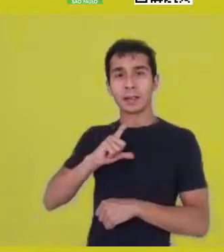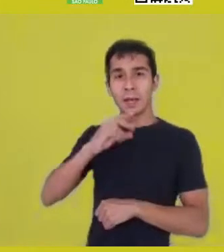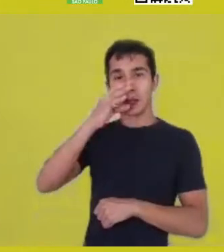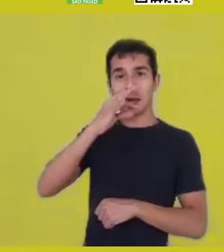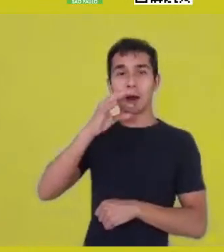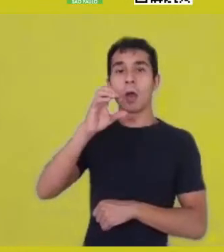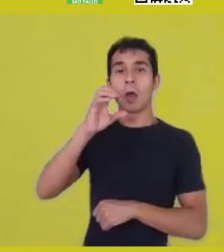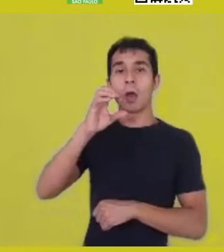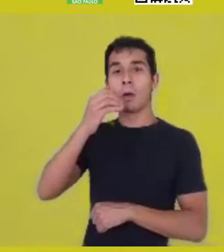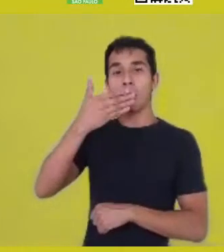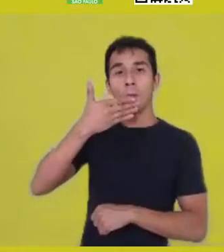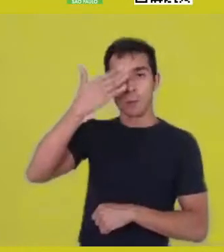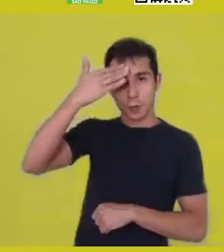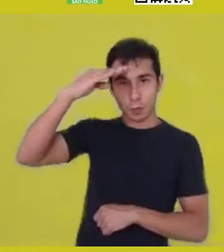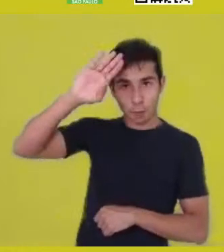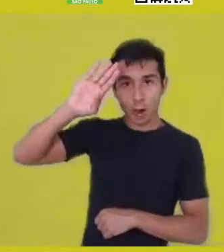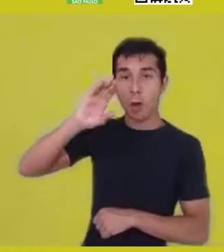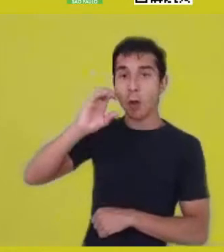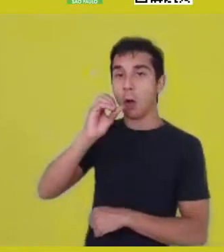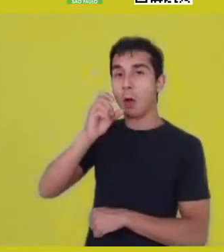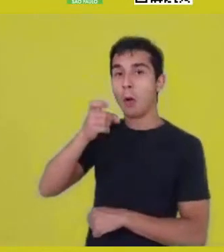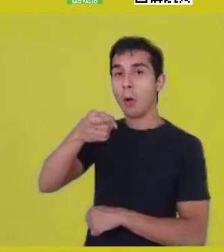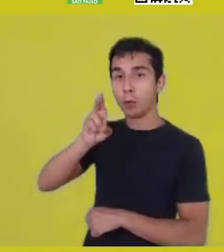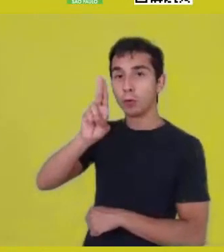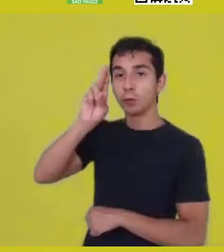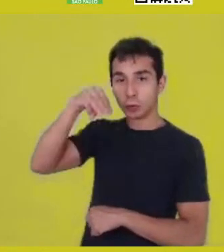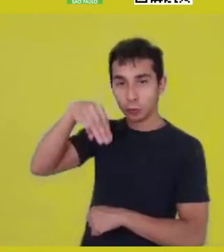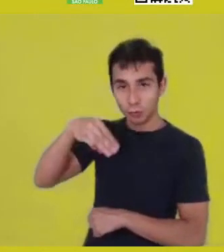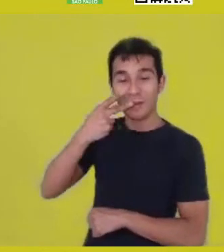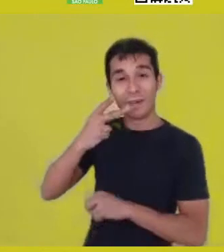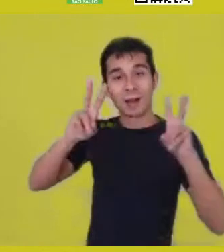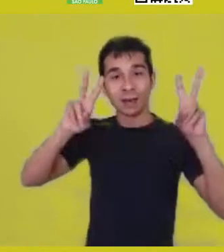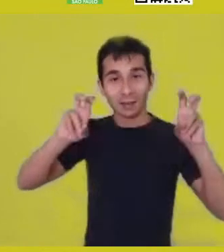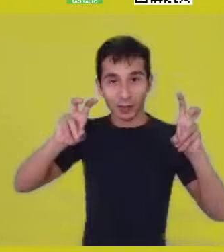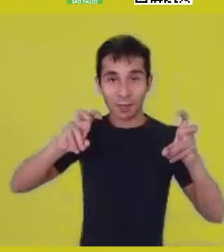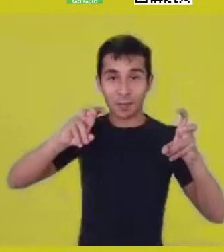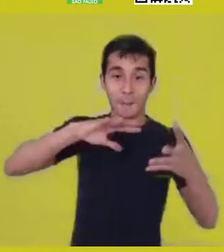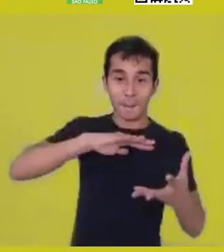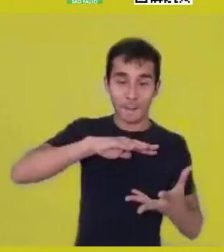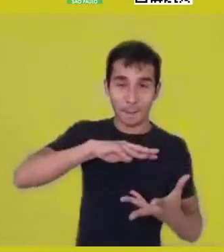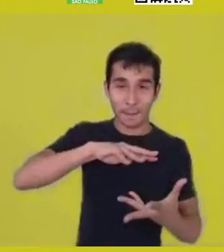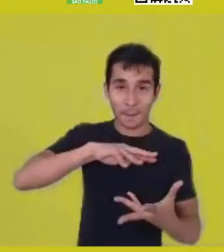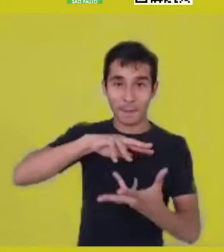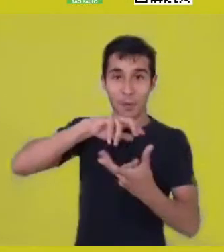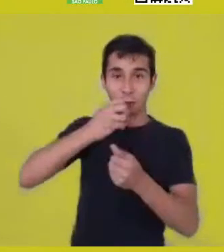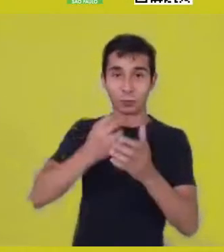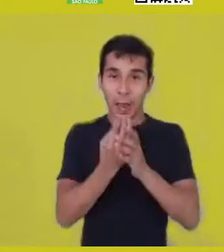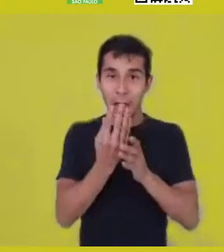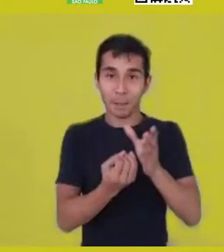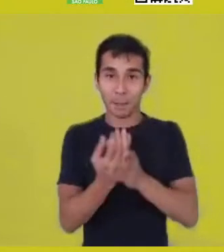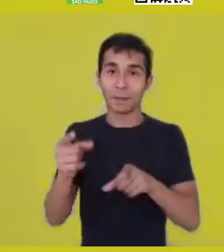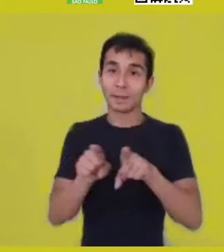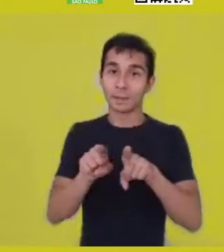This sharing - which I was talking about with Prof. Basilelli -